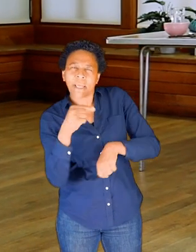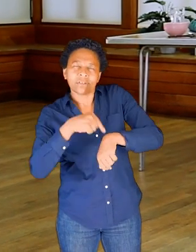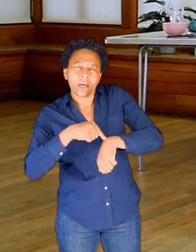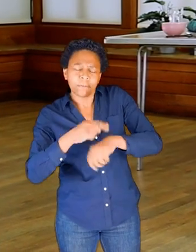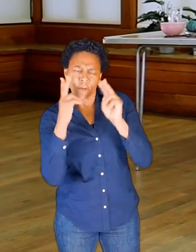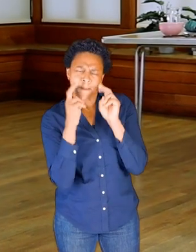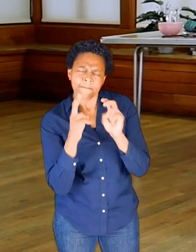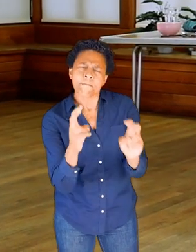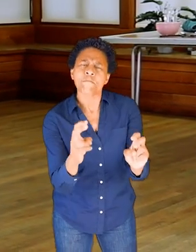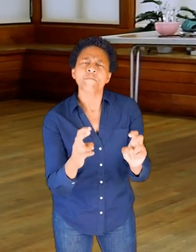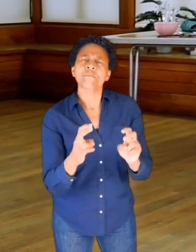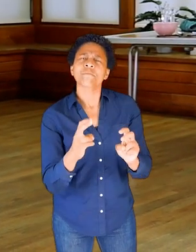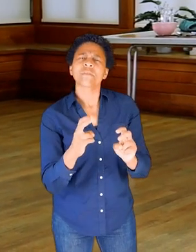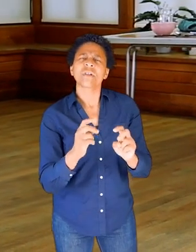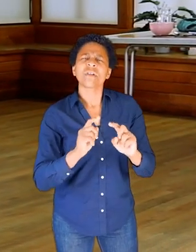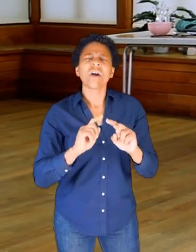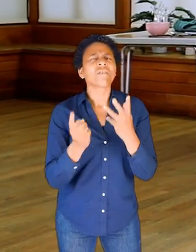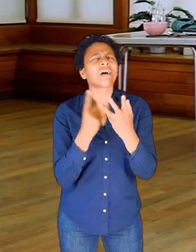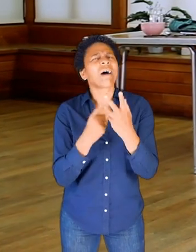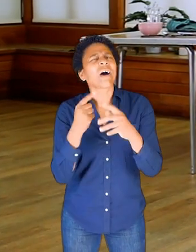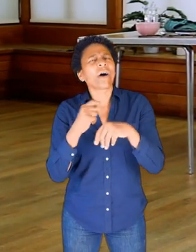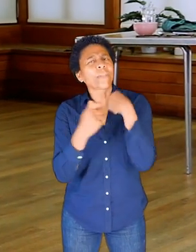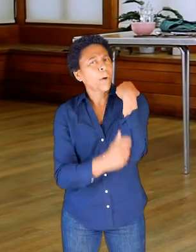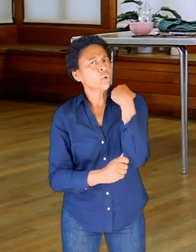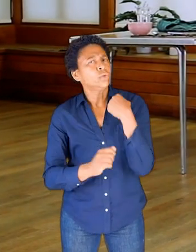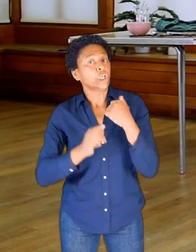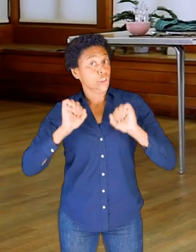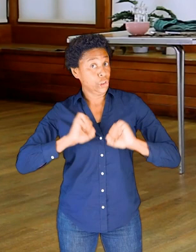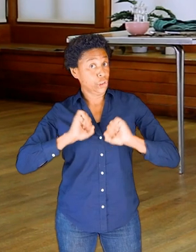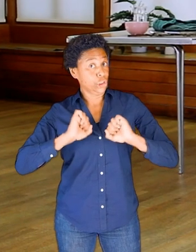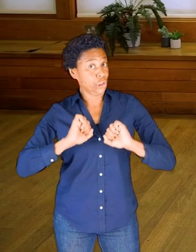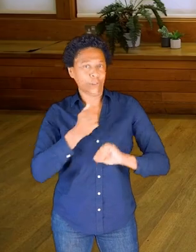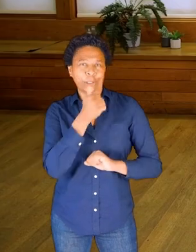So I haven't really worked with my toes or my--the bones in my feet.